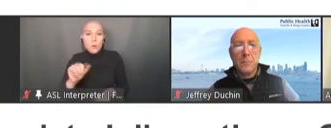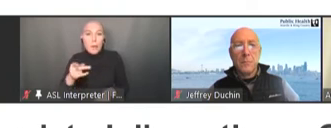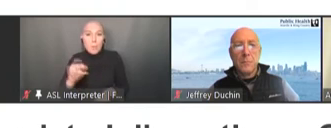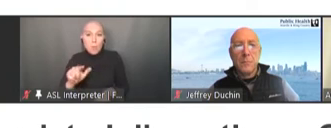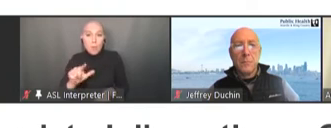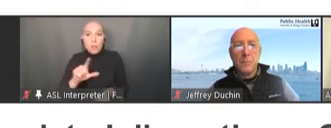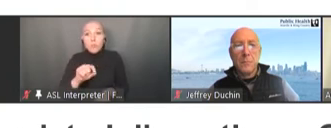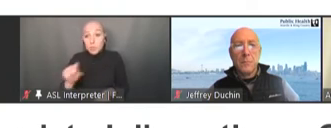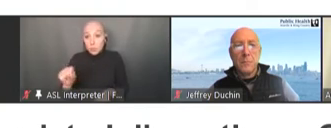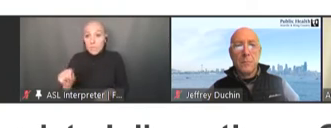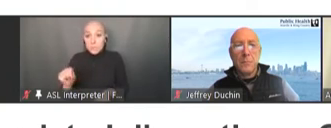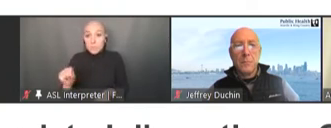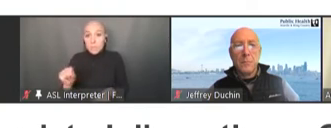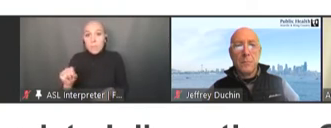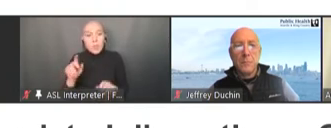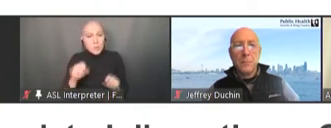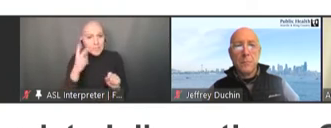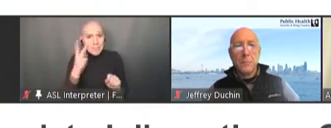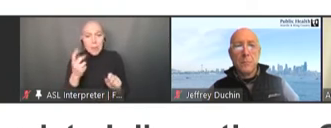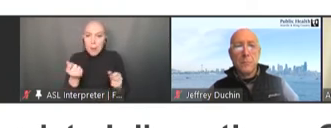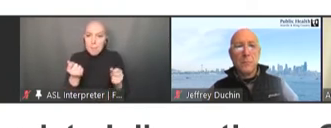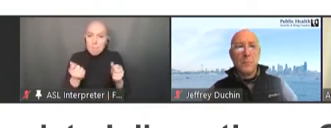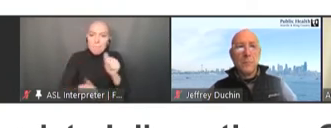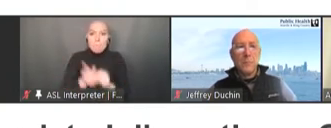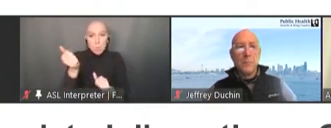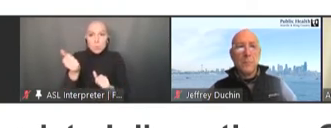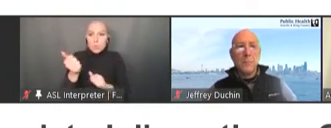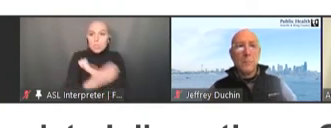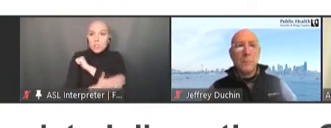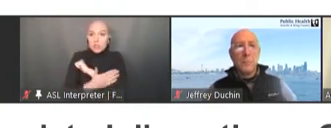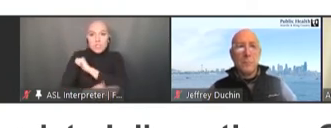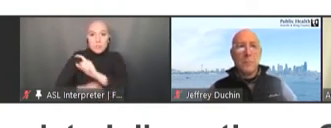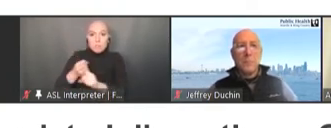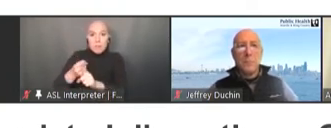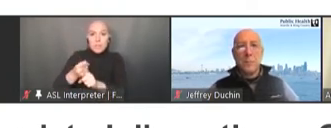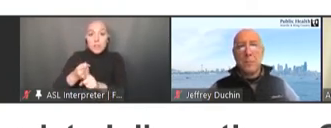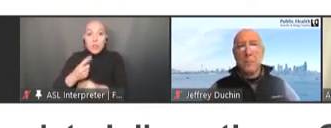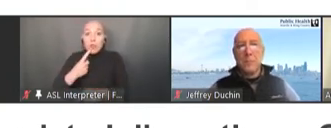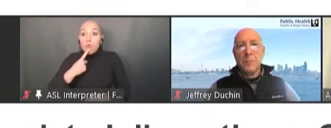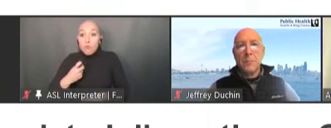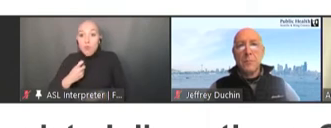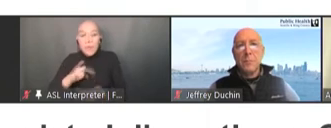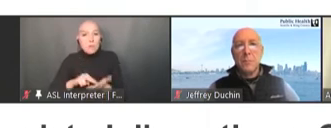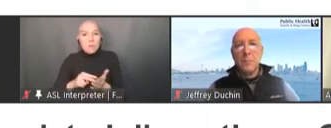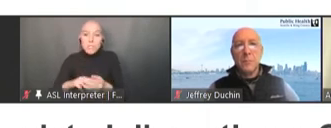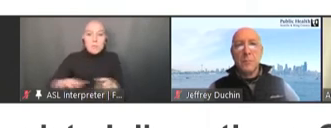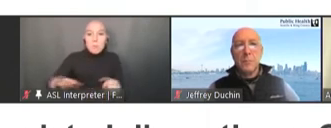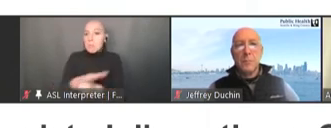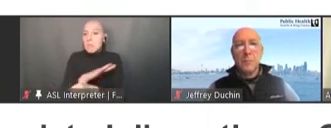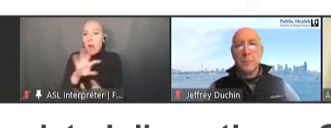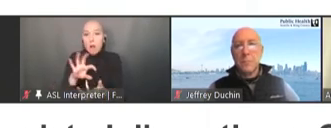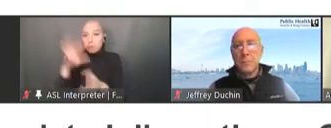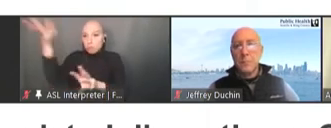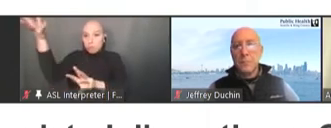as you can see. The red countries indicate total disruption and the orange indicates some degree